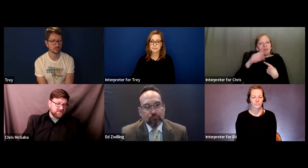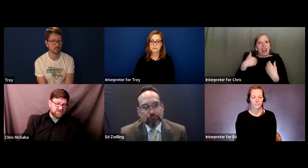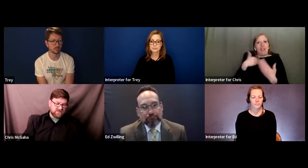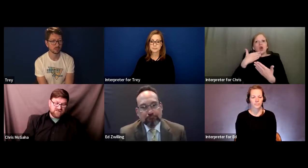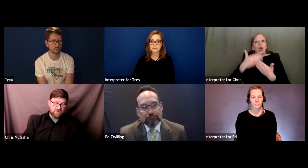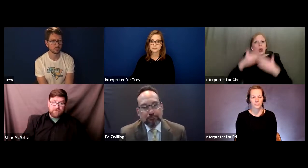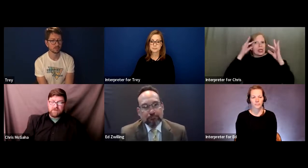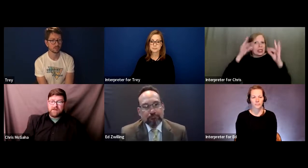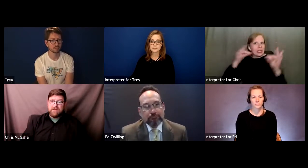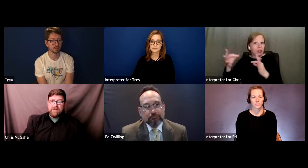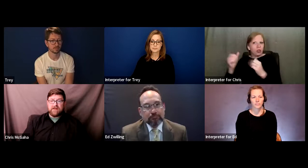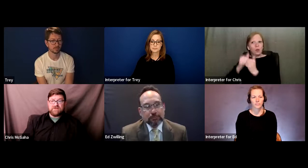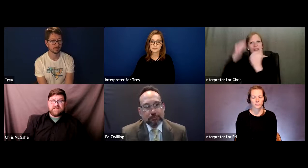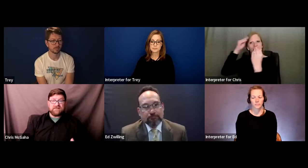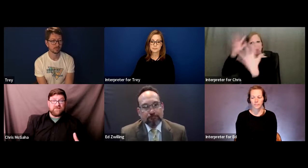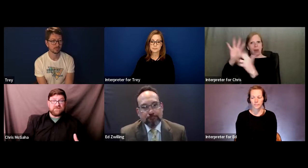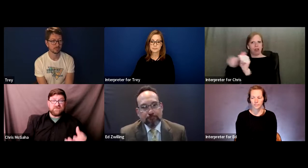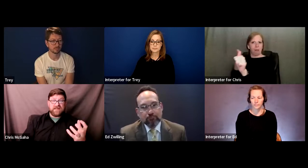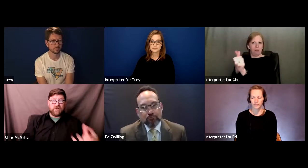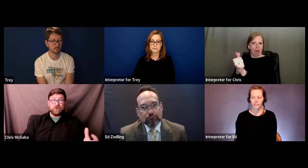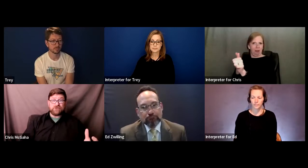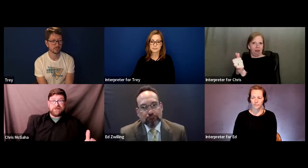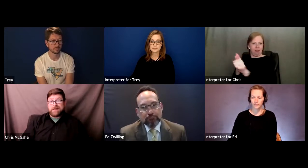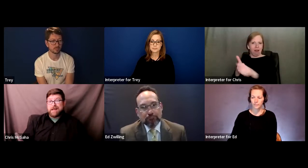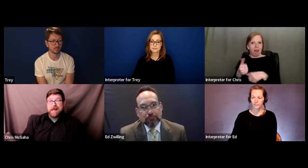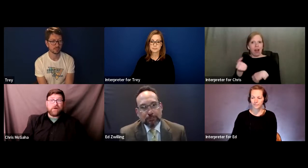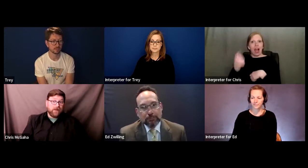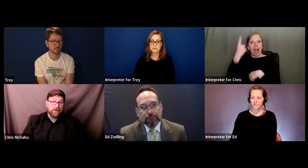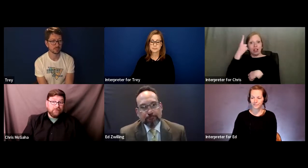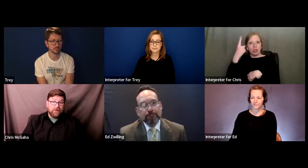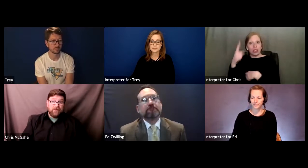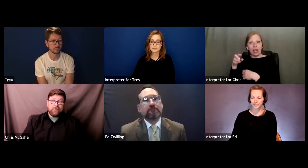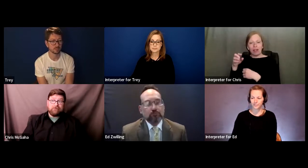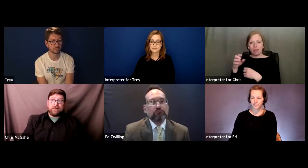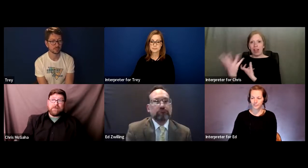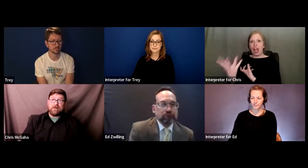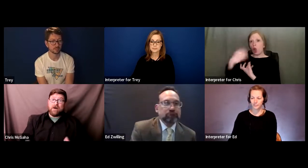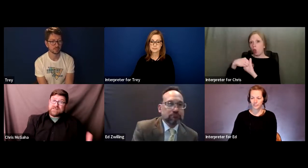decisions appropriately and understand the difference between inclusion and equity.